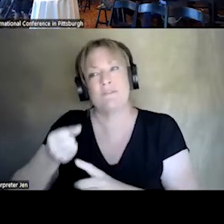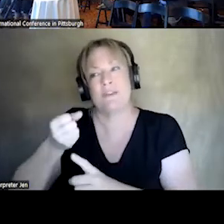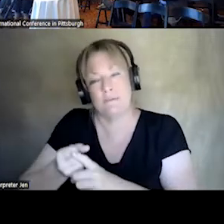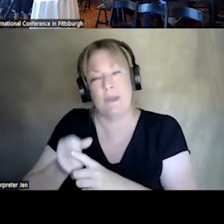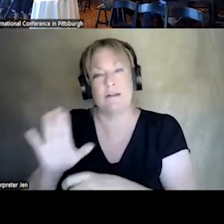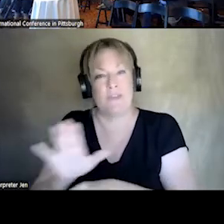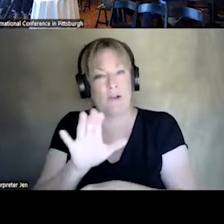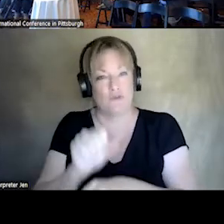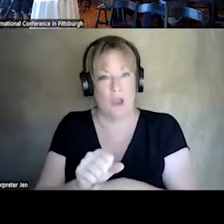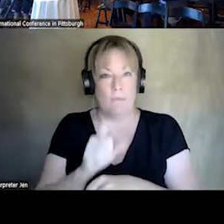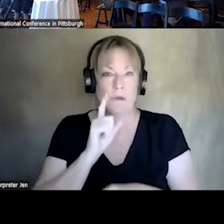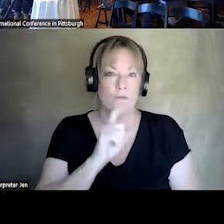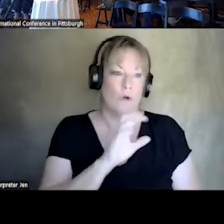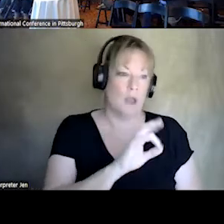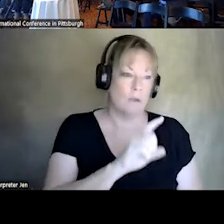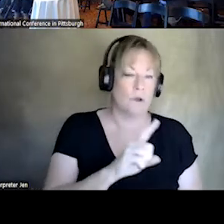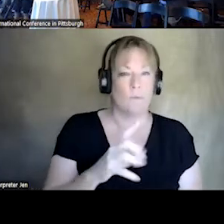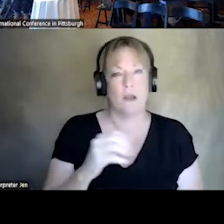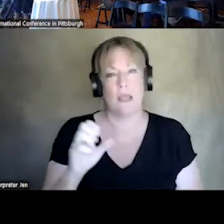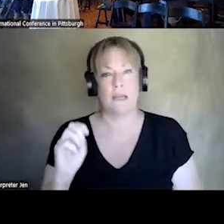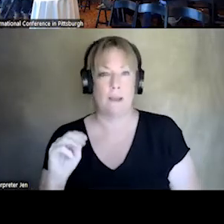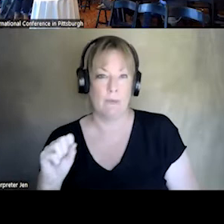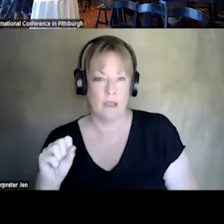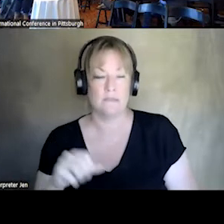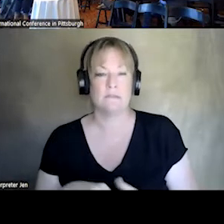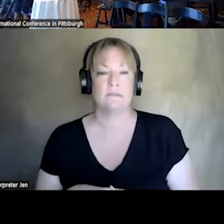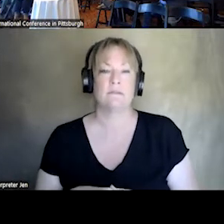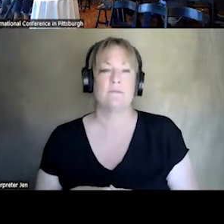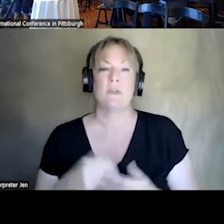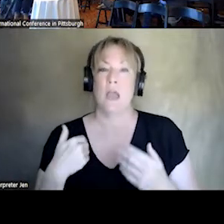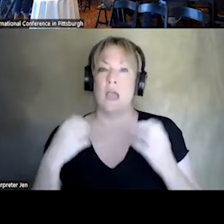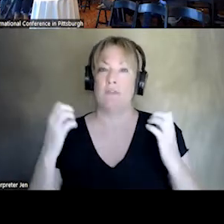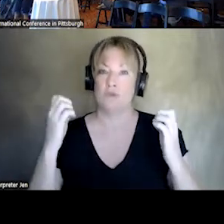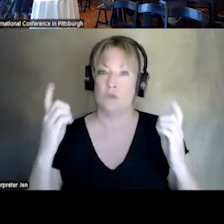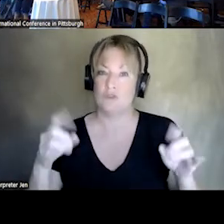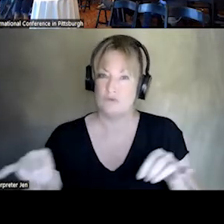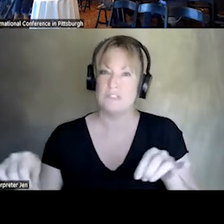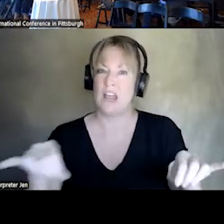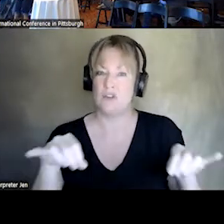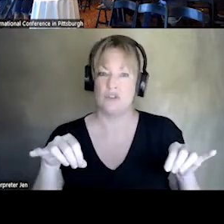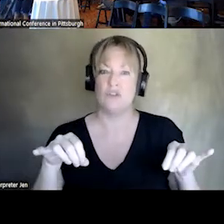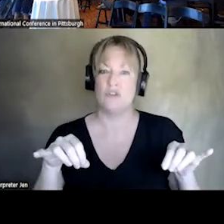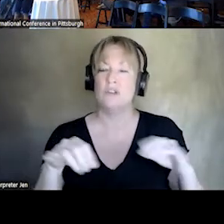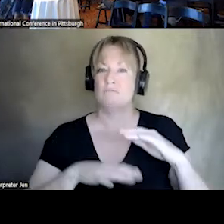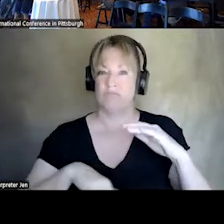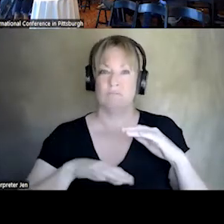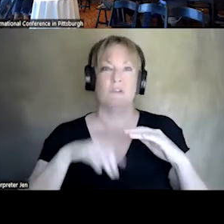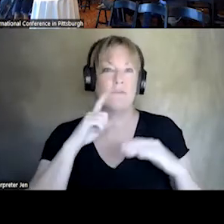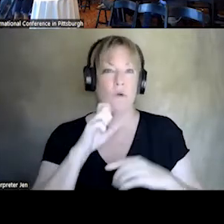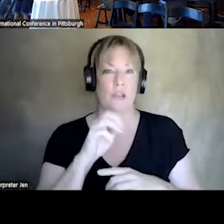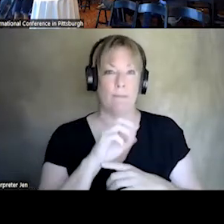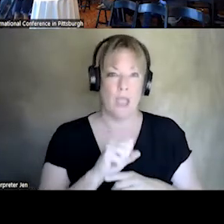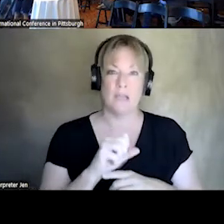EMS AND 911. WE HAVE EDUCATIONAL STANDARD THAT IS THE FOREFLOOR FOR EMS, THE PRACTICE THE FLOOR,